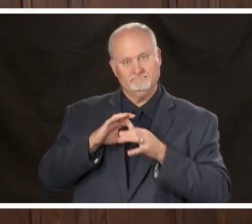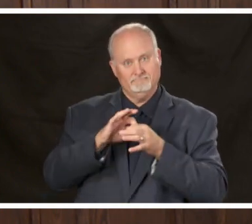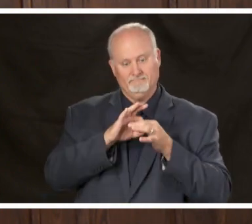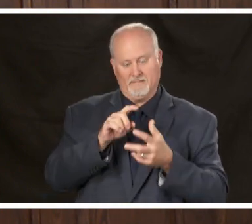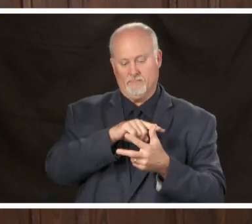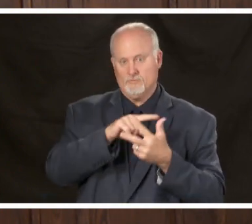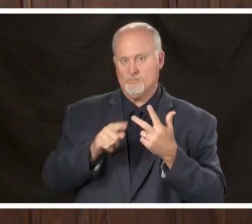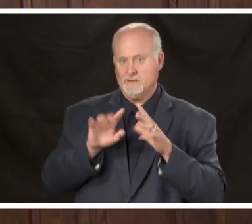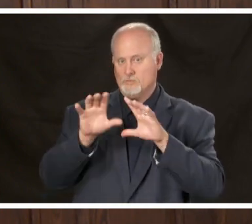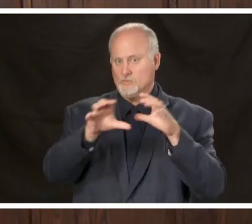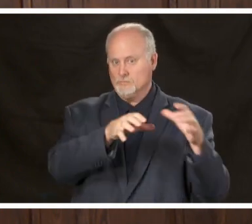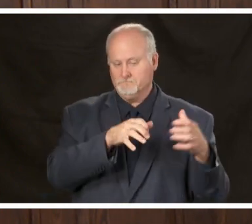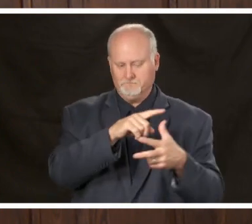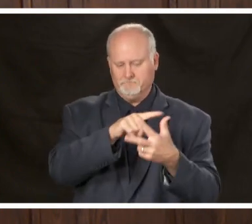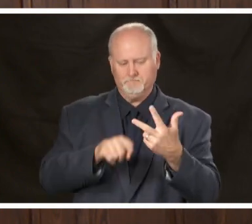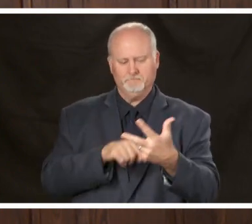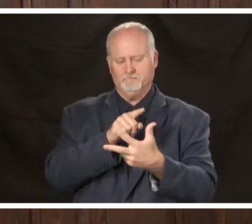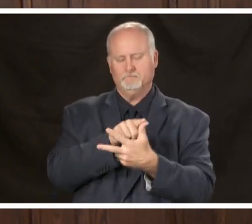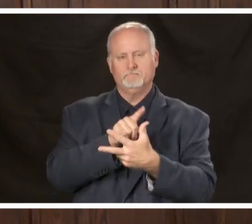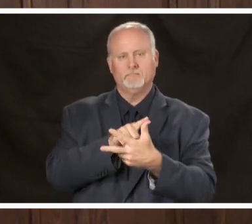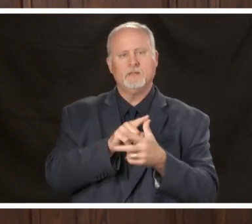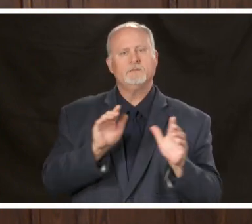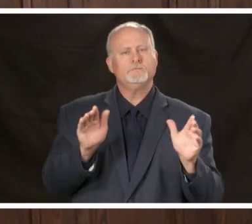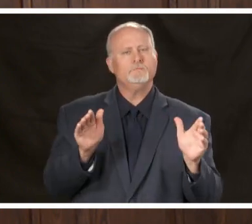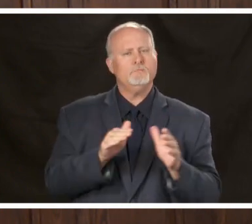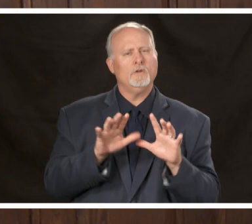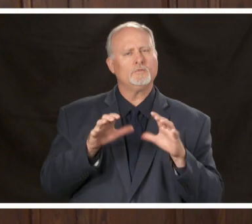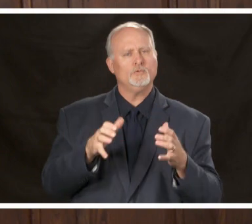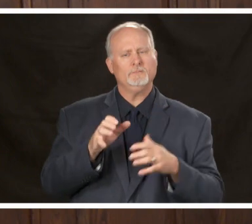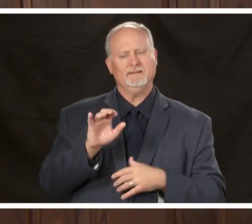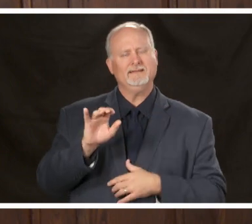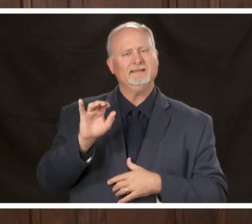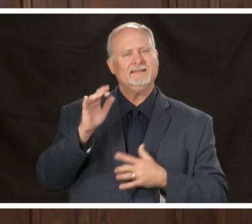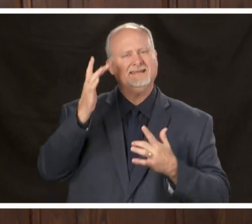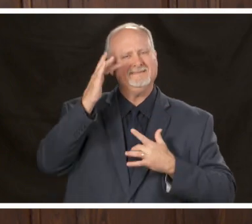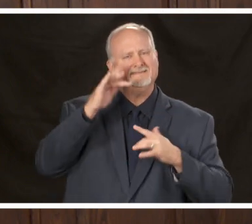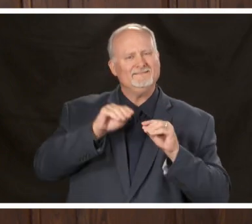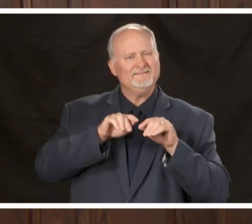groups number one a small group of infectious disease epidemiology and